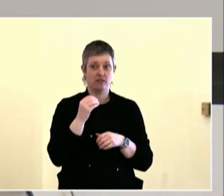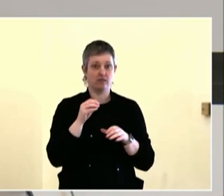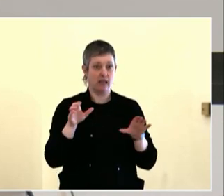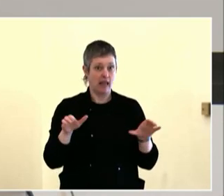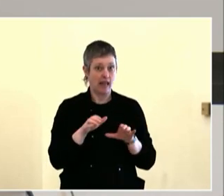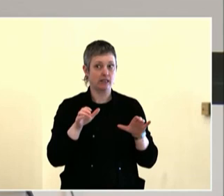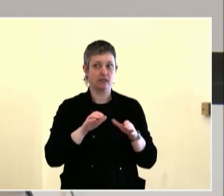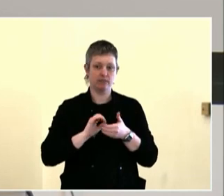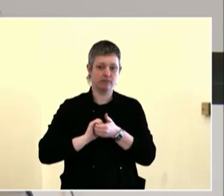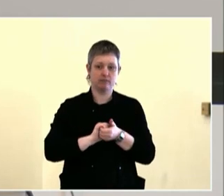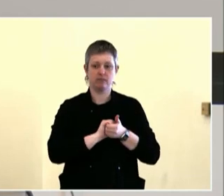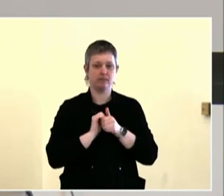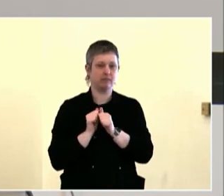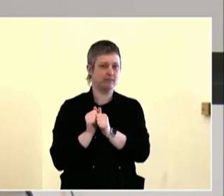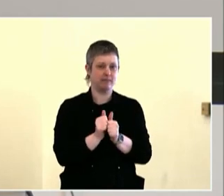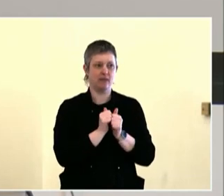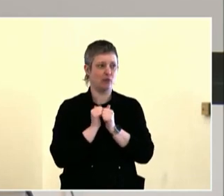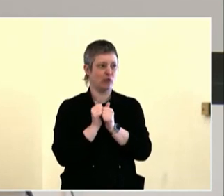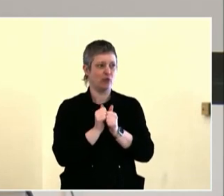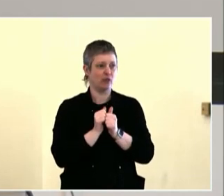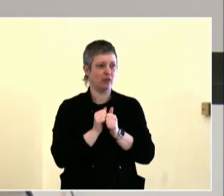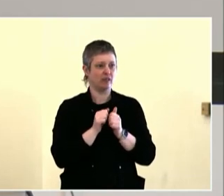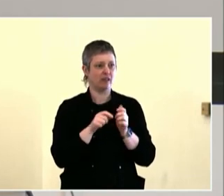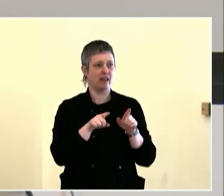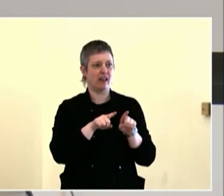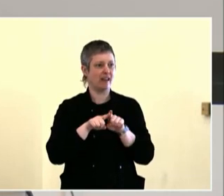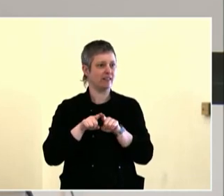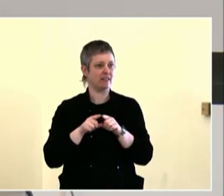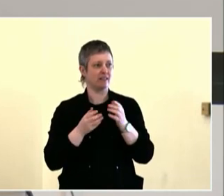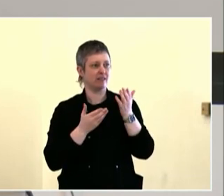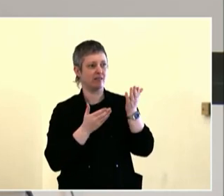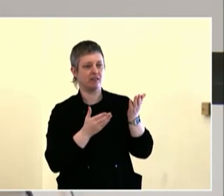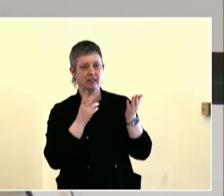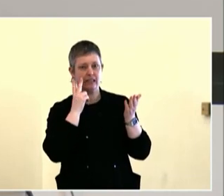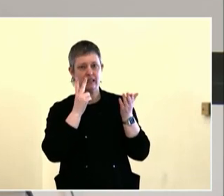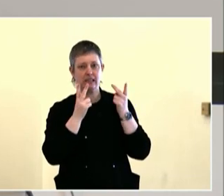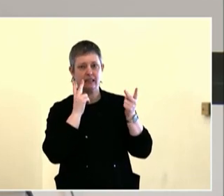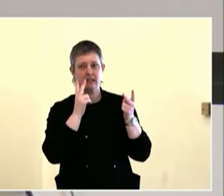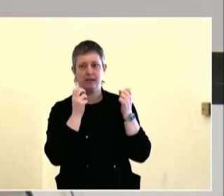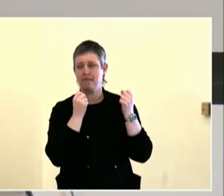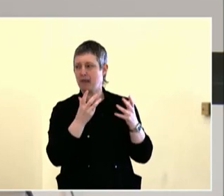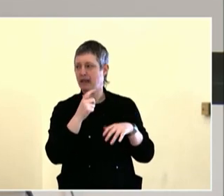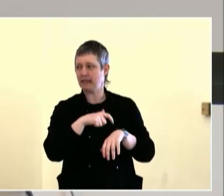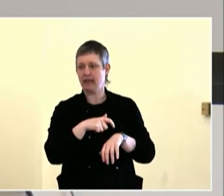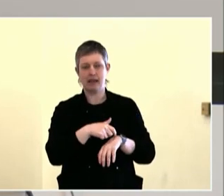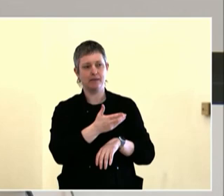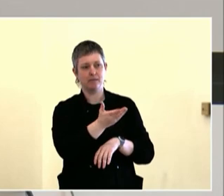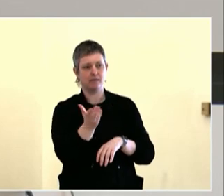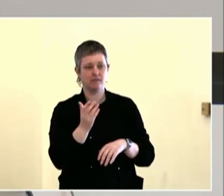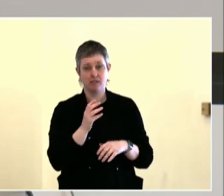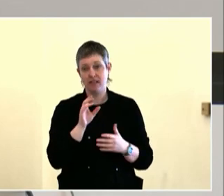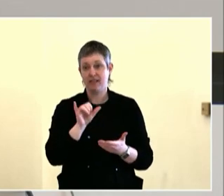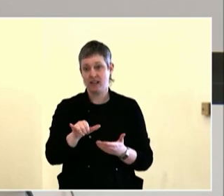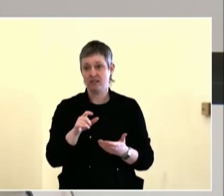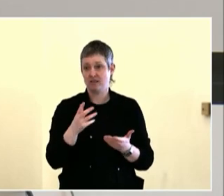What did I forget? The only thing I wanted to add is -- Mic, so people online